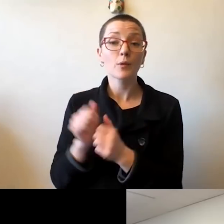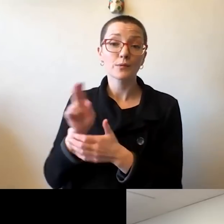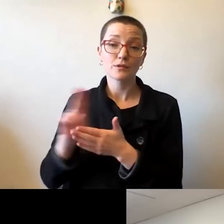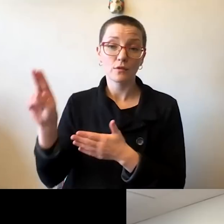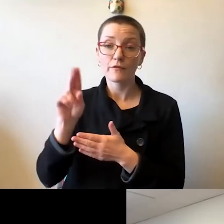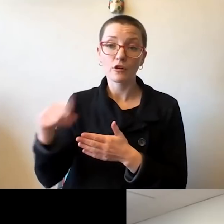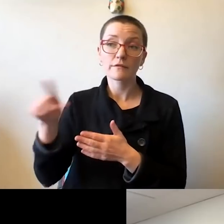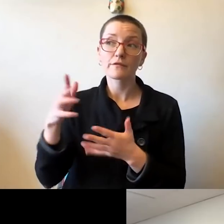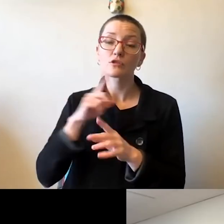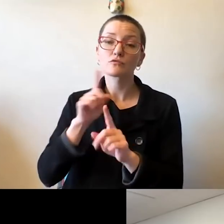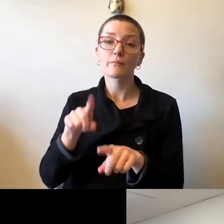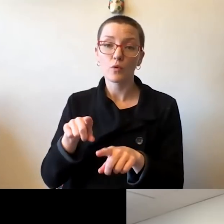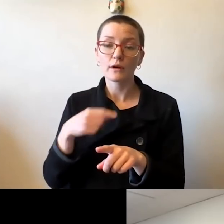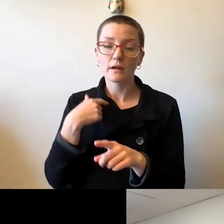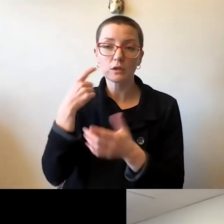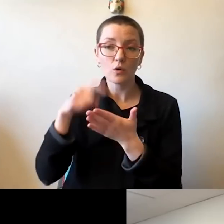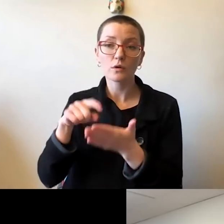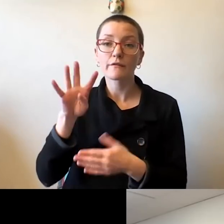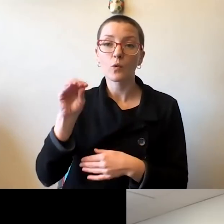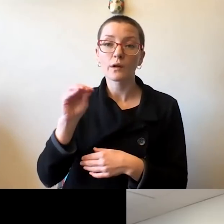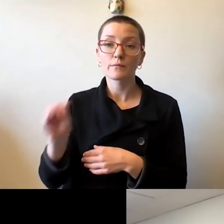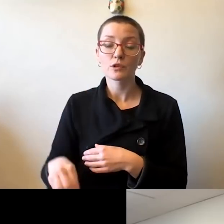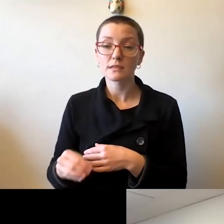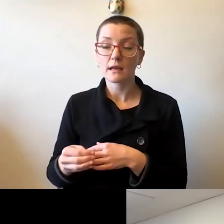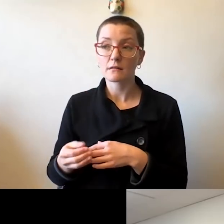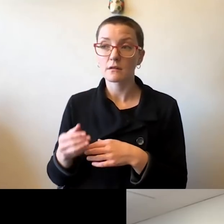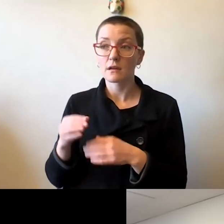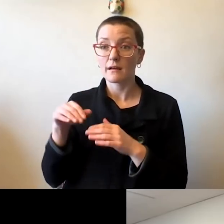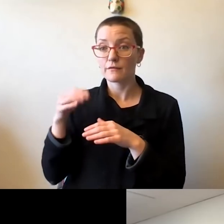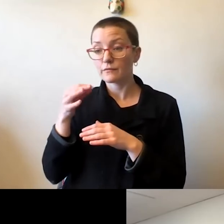about 40% of the incoming students almost every year come